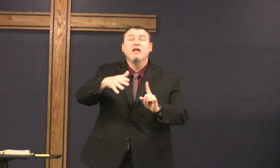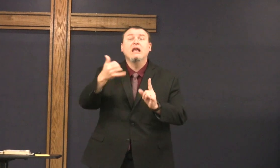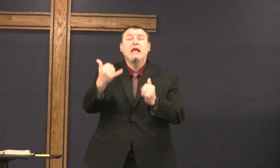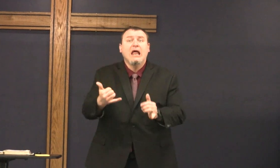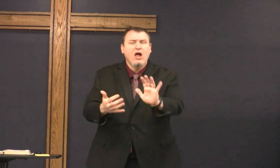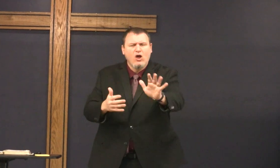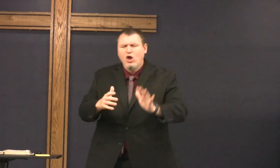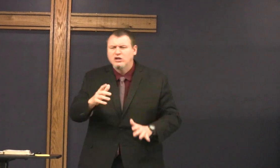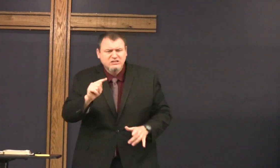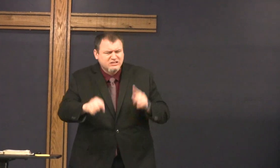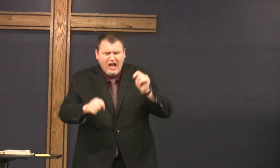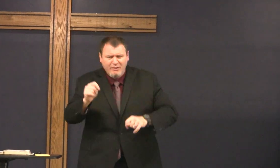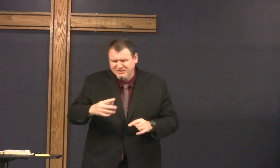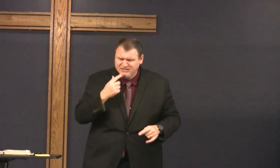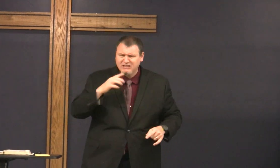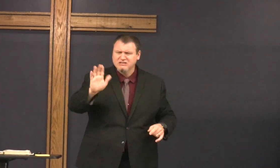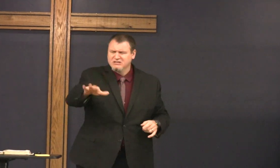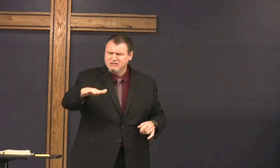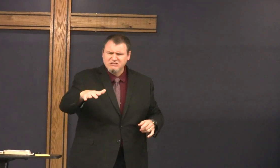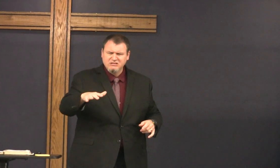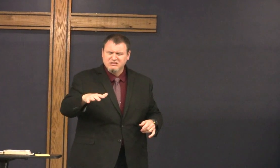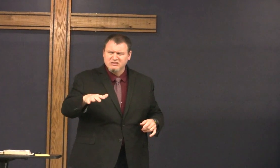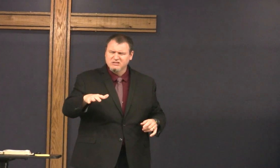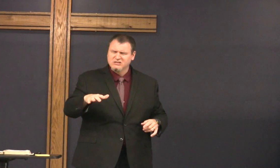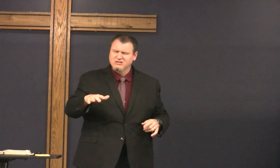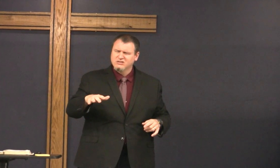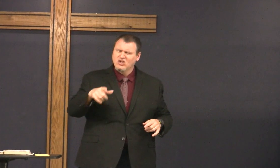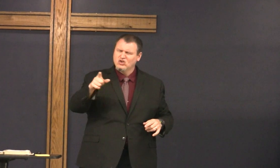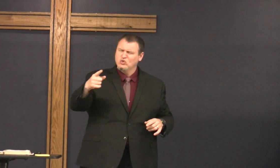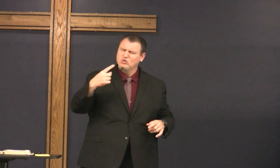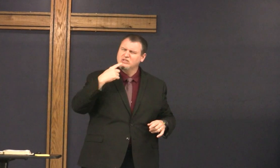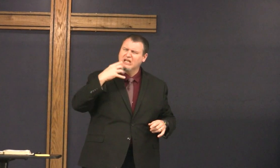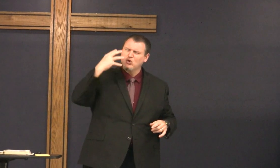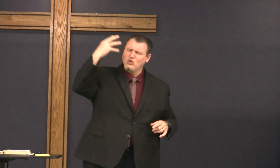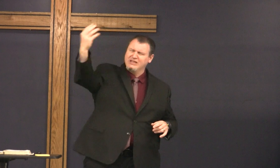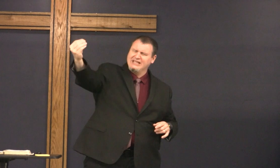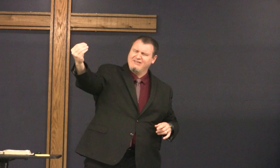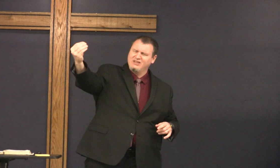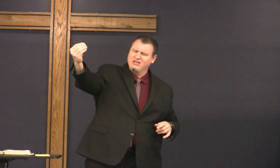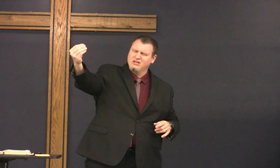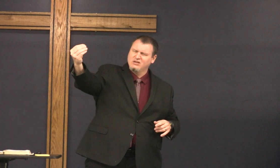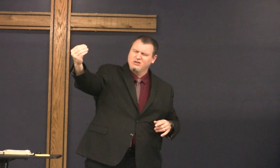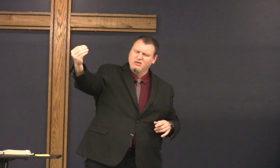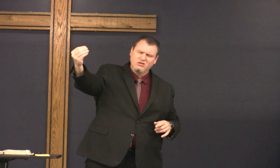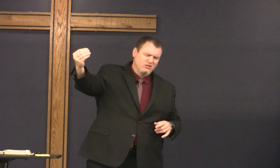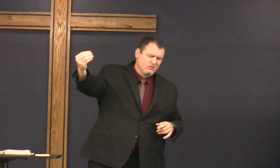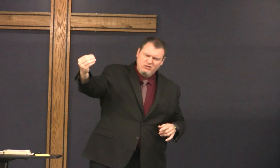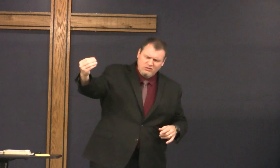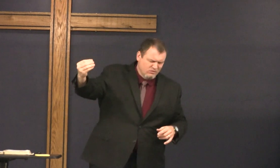but back to the point so Thomas says well you told me you're going